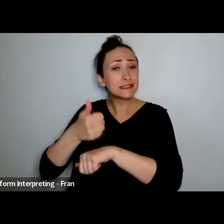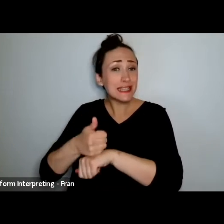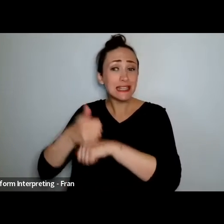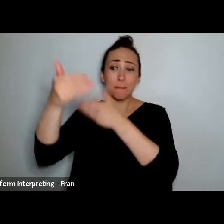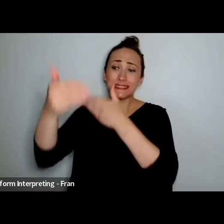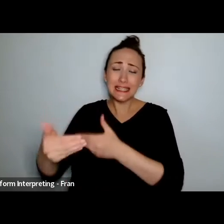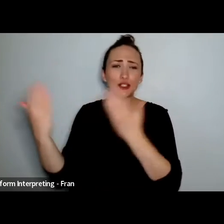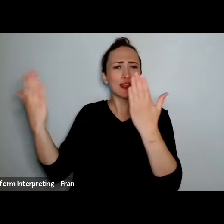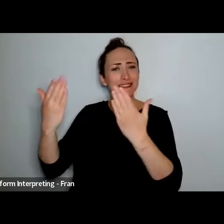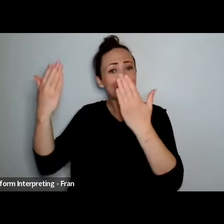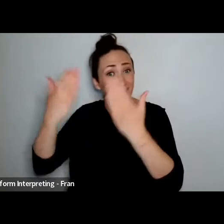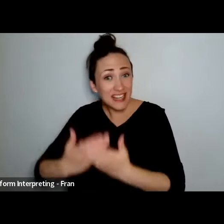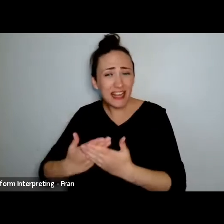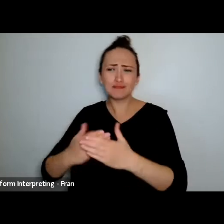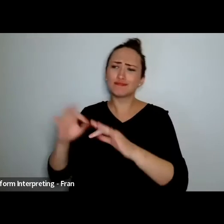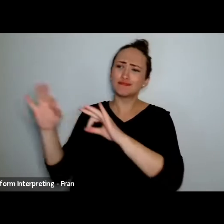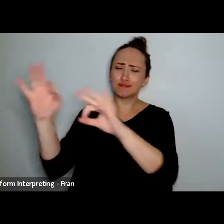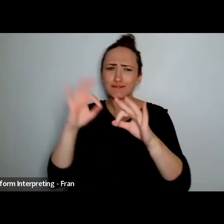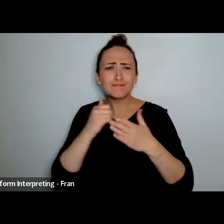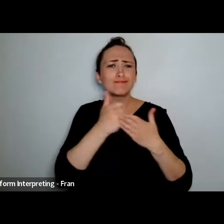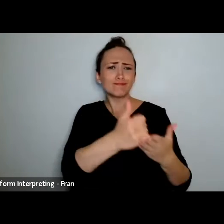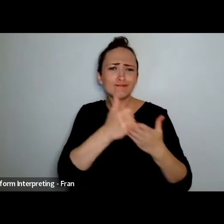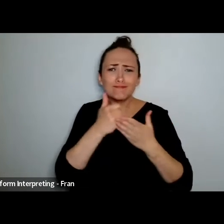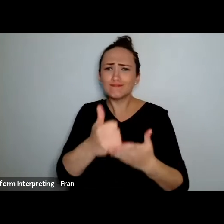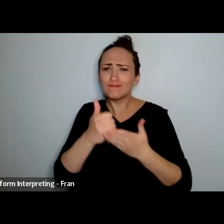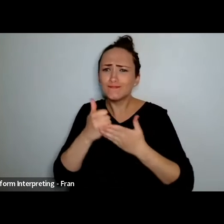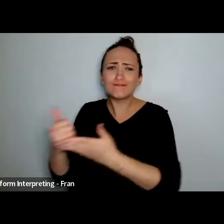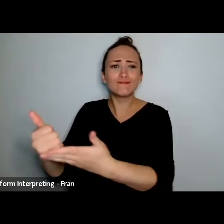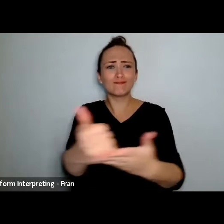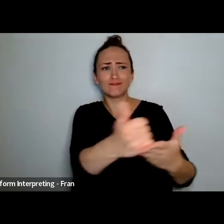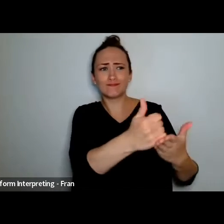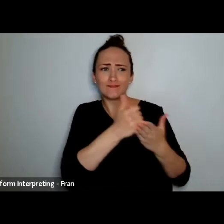Tēna koutou katoa. Noorera. Tēnei te mihi atu ki a koe Marc.